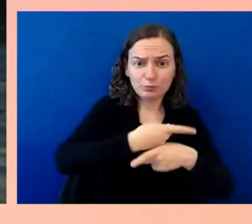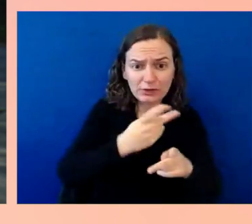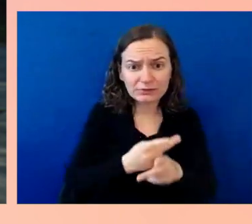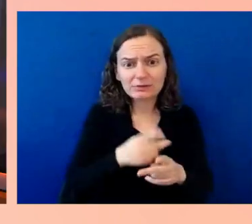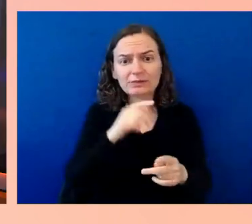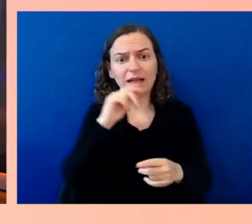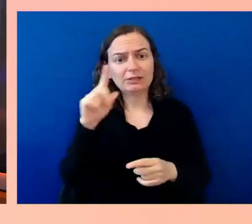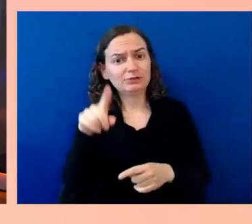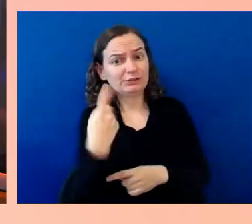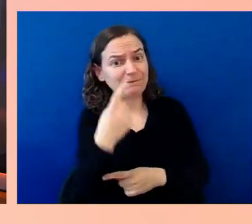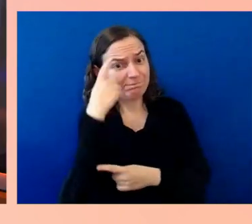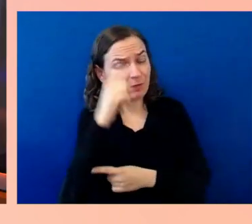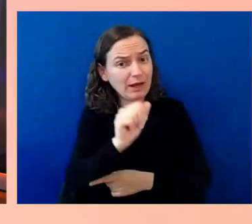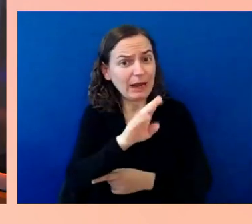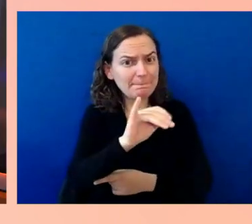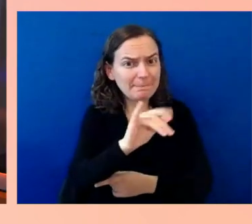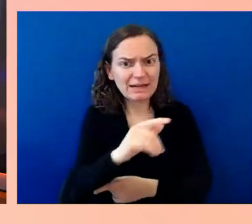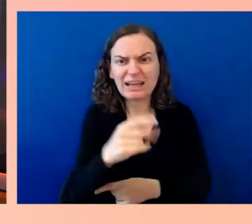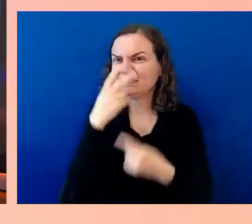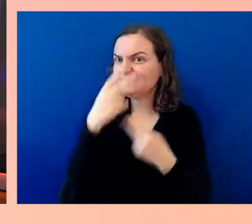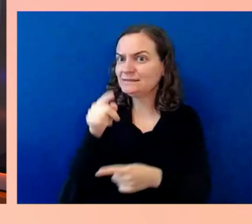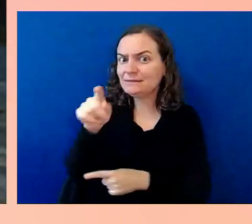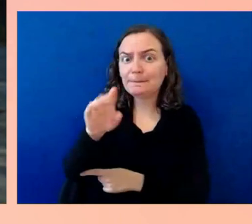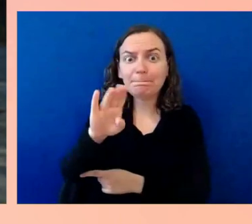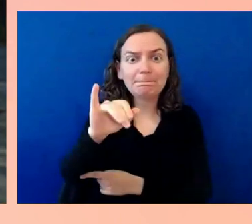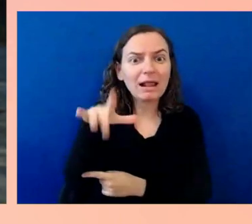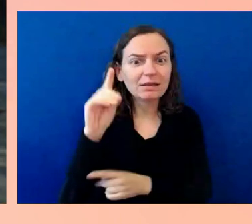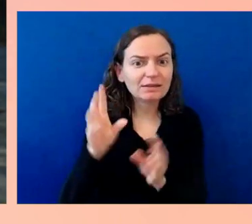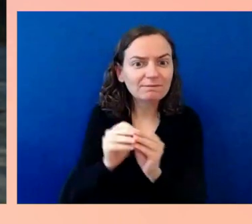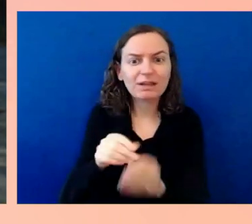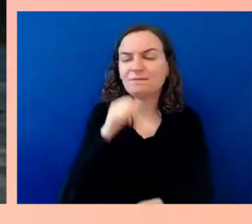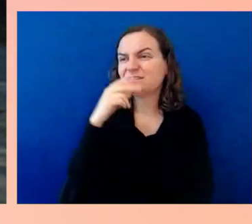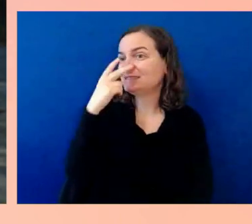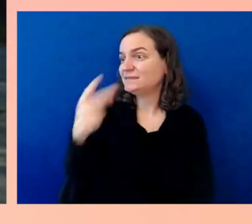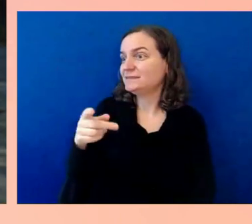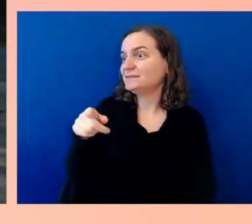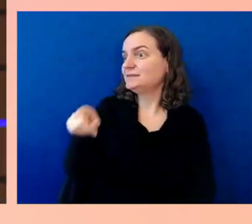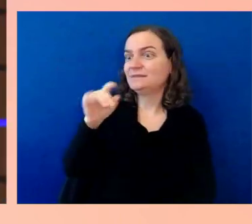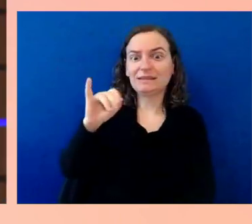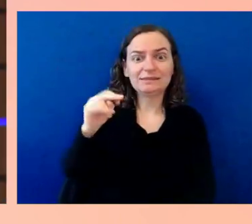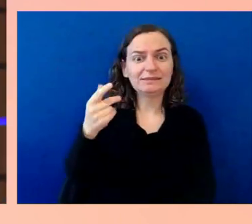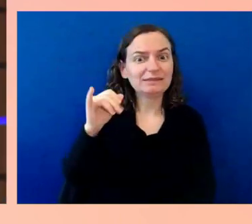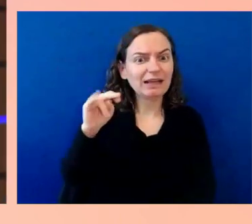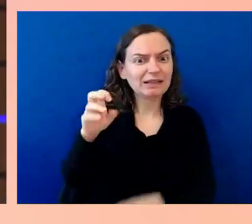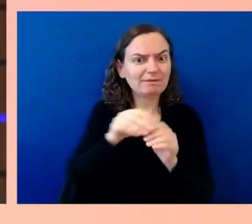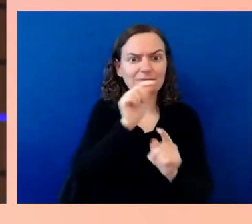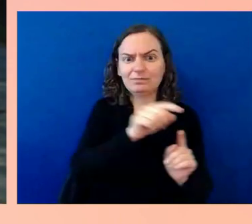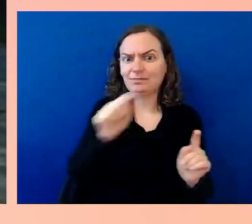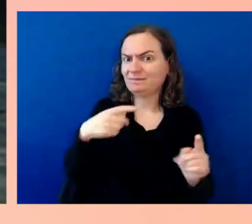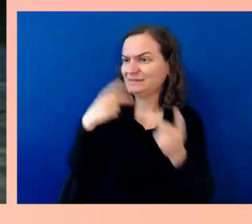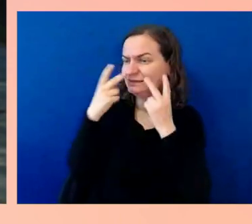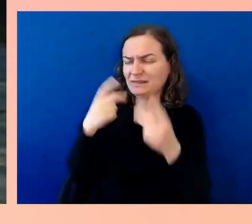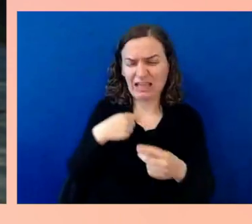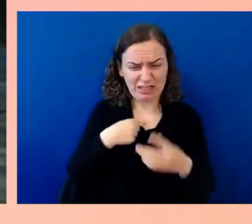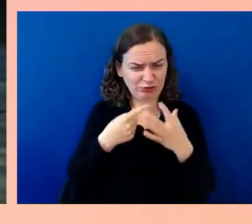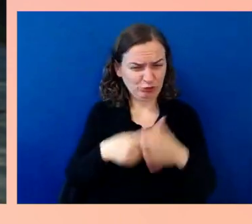Back in 2005 when I did my first Microsoft presentation. You were 12 then. Honestly,